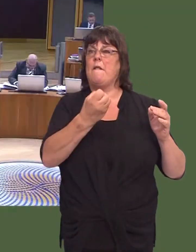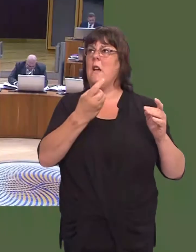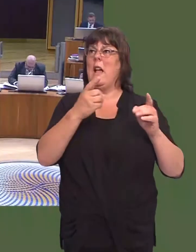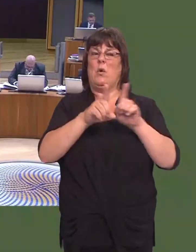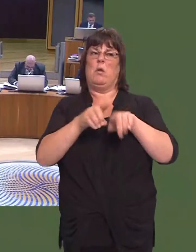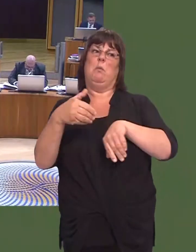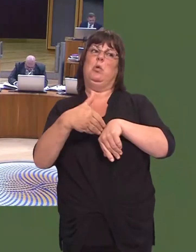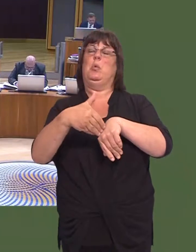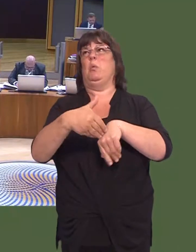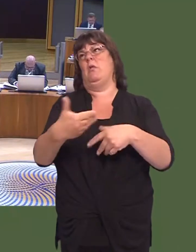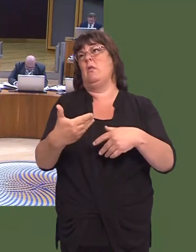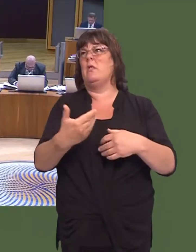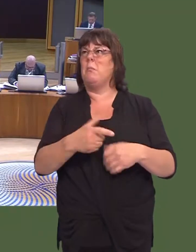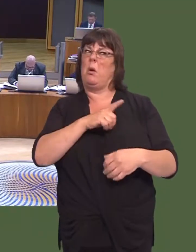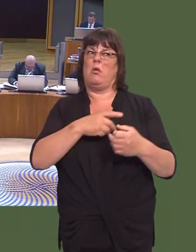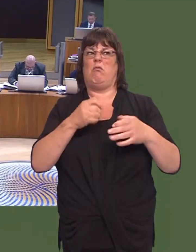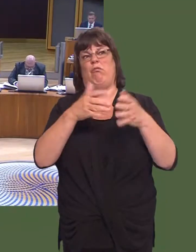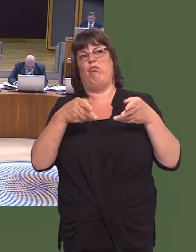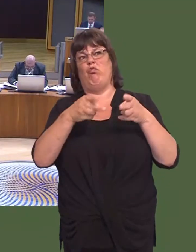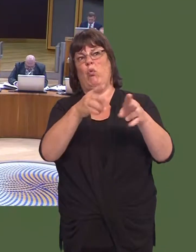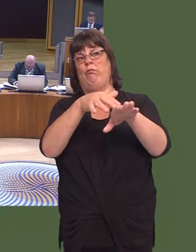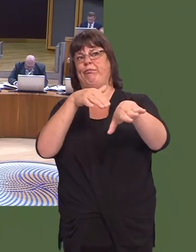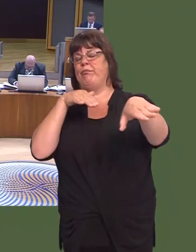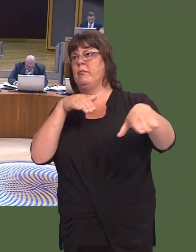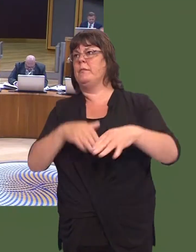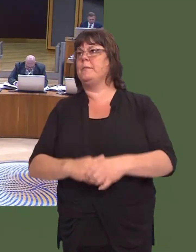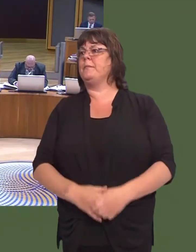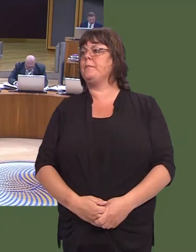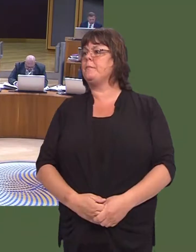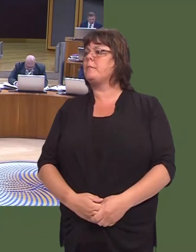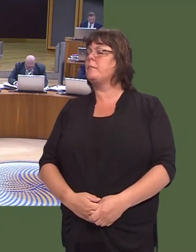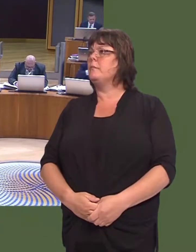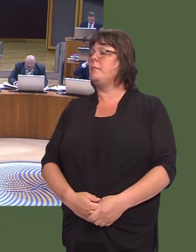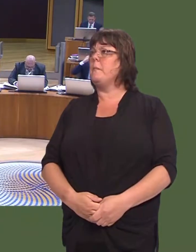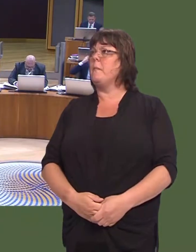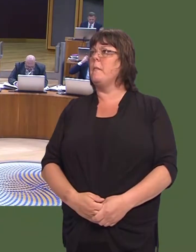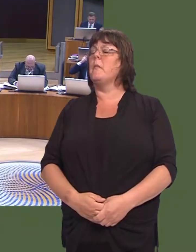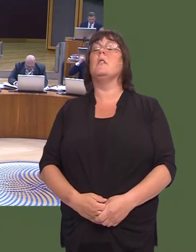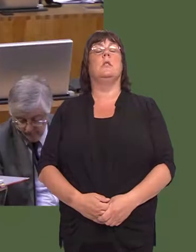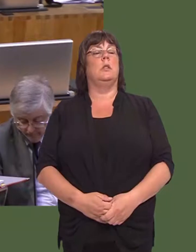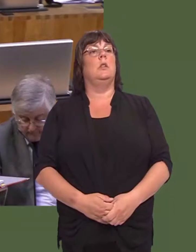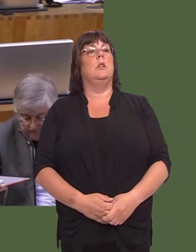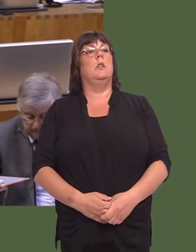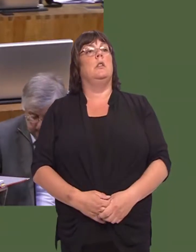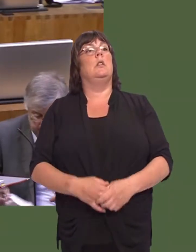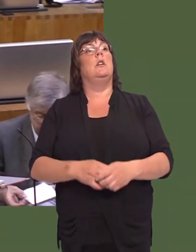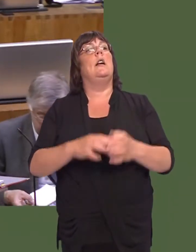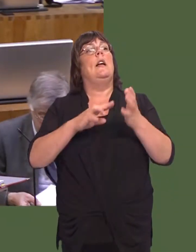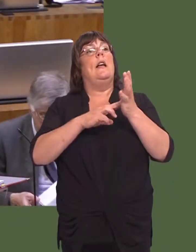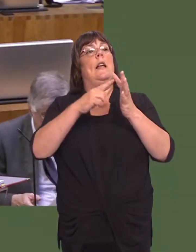yn ogystal ‚íi fod yn niwsans? Carwyn Jones: Mae trafodaethau wedi cymryd lle gyda Network Rail ynglyn ‚ hyn; maeír Gweinidog wedi bod yn gwneud hynny.